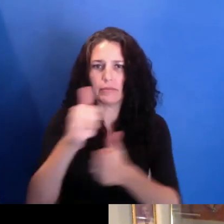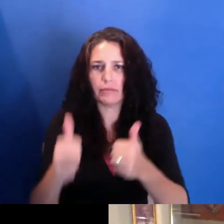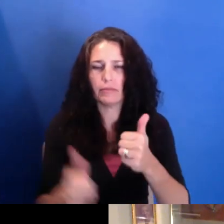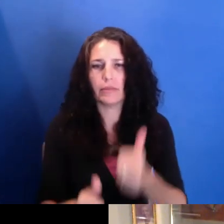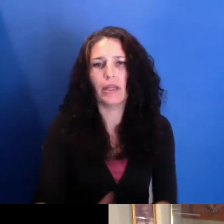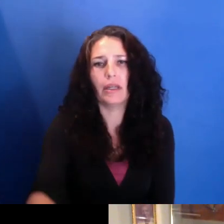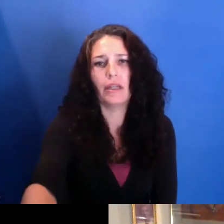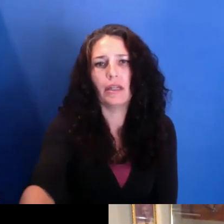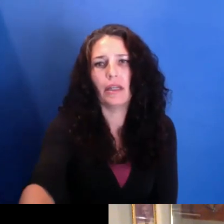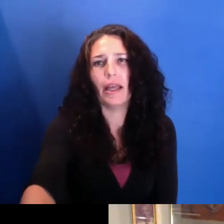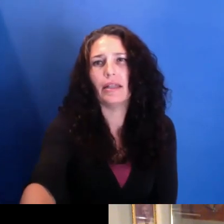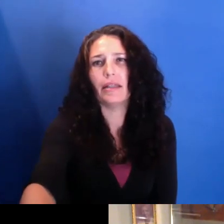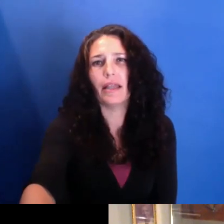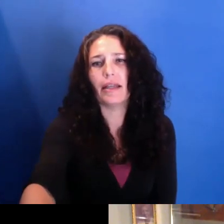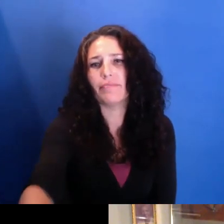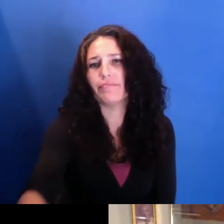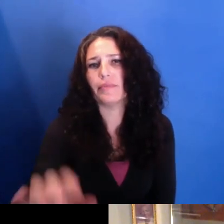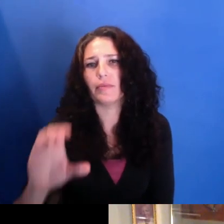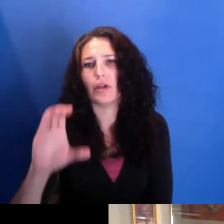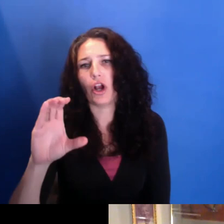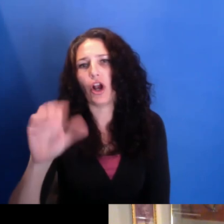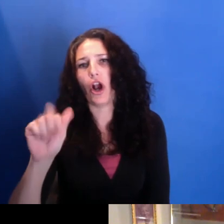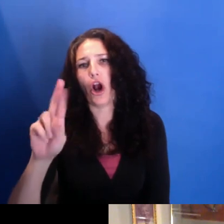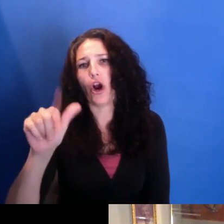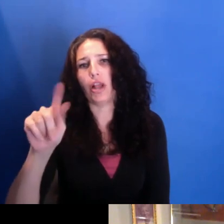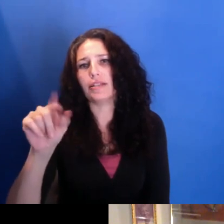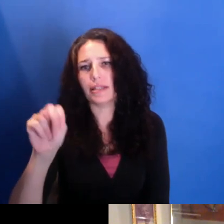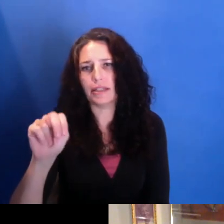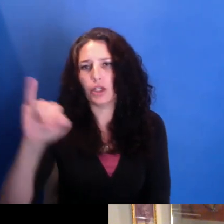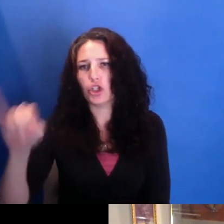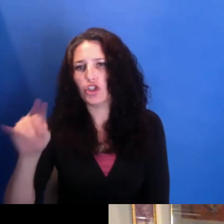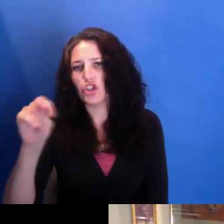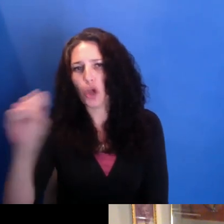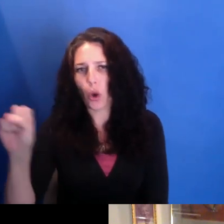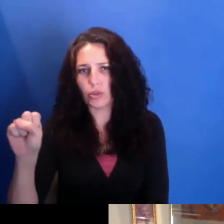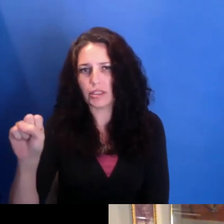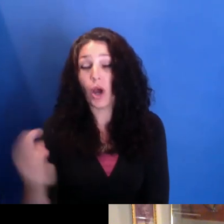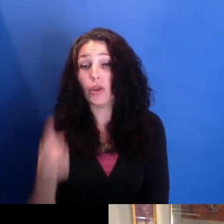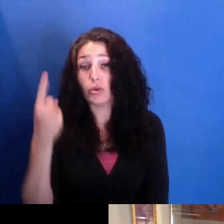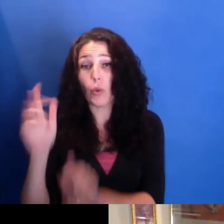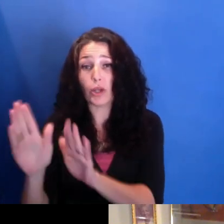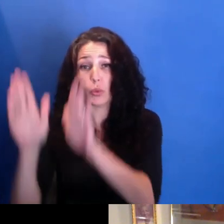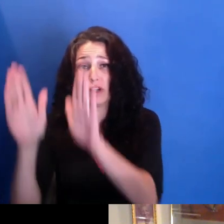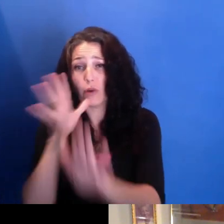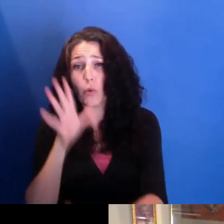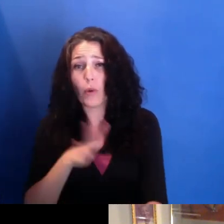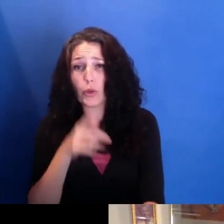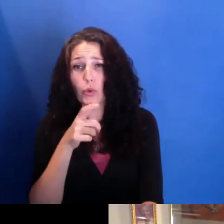And there's this wonderful woman who just made one film in-- that I've seen from her--